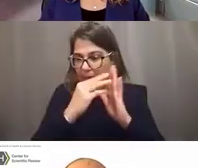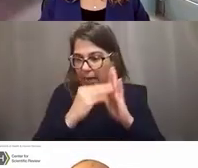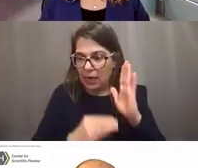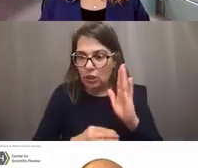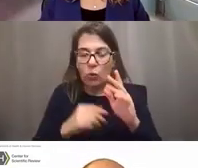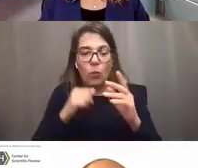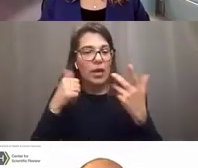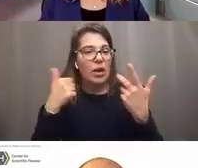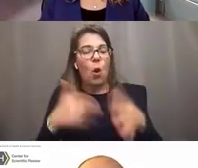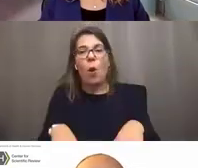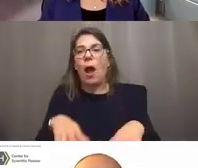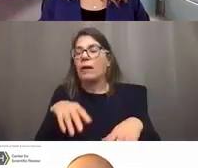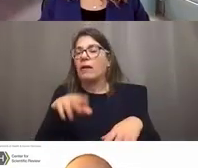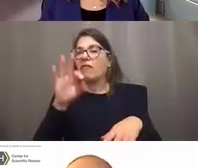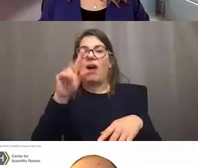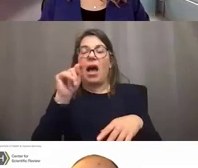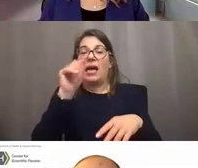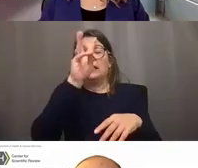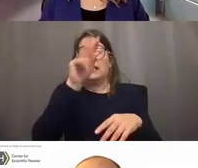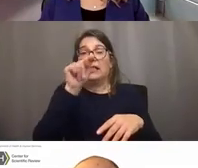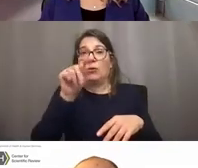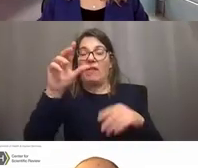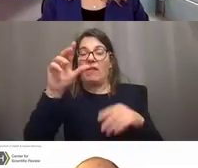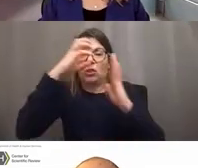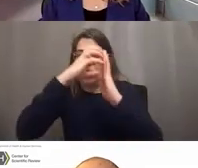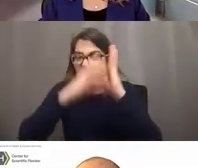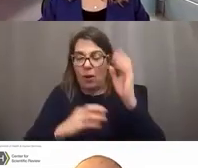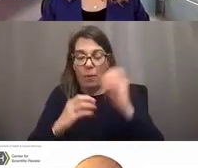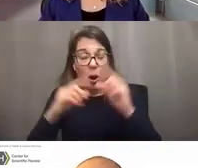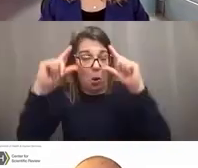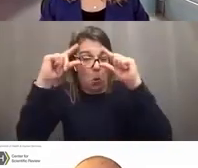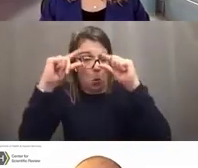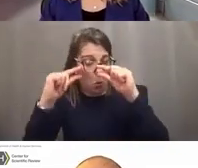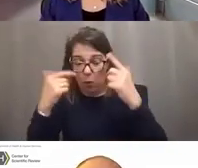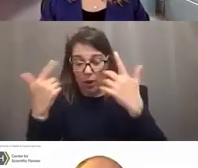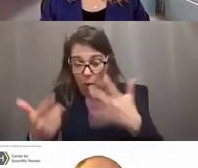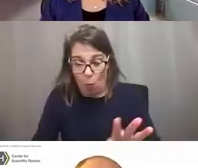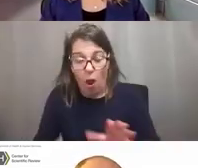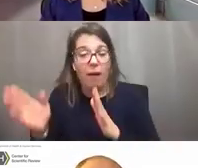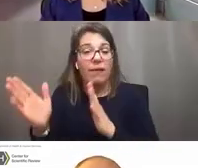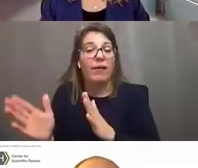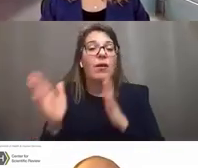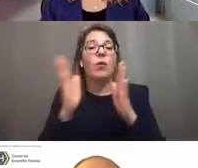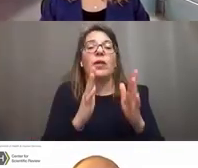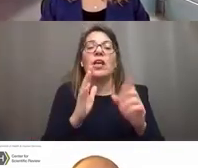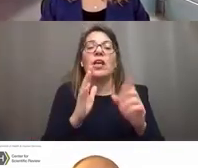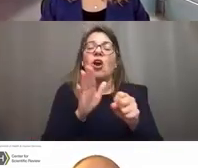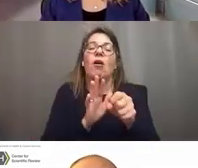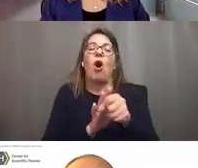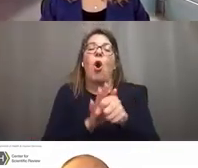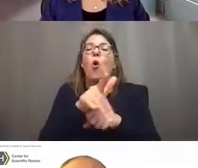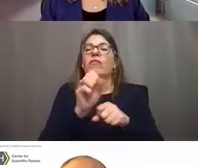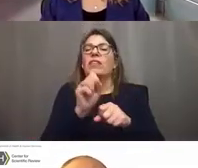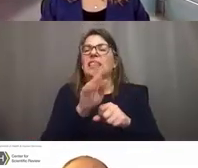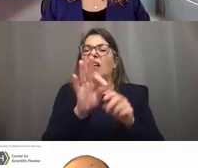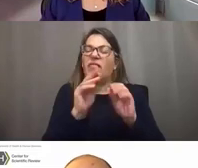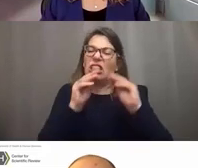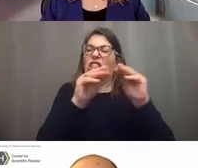down to six point font just to get more text in there. We also look for what we call over stuffing, which is when people put excessive information